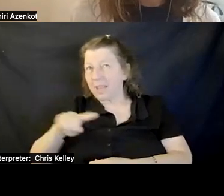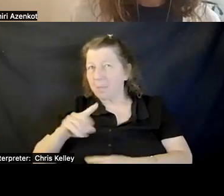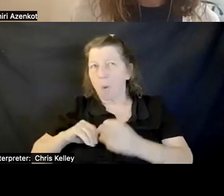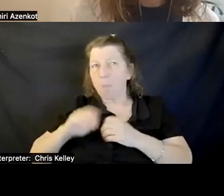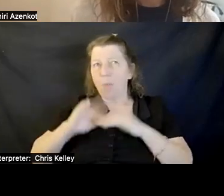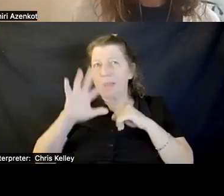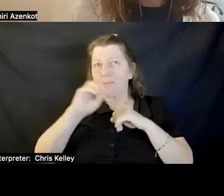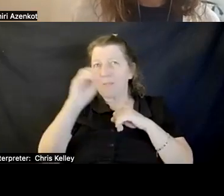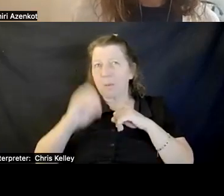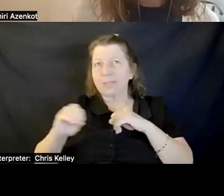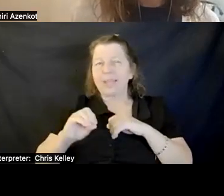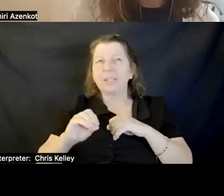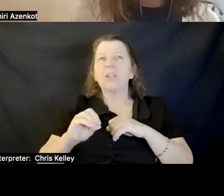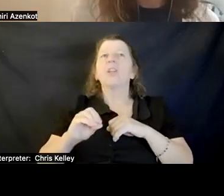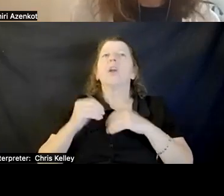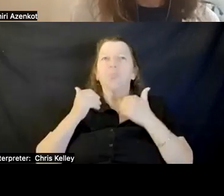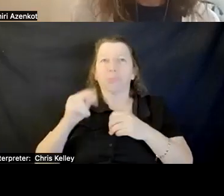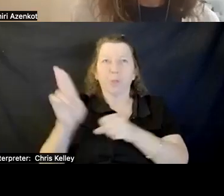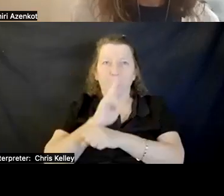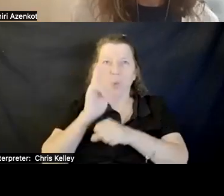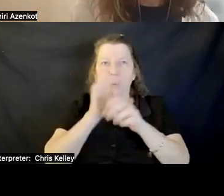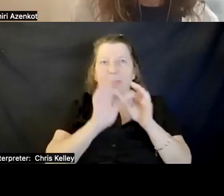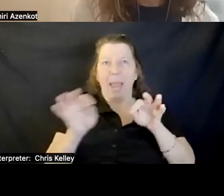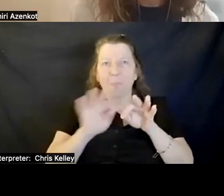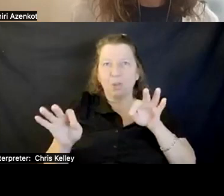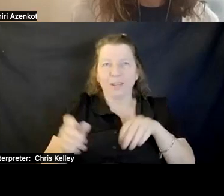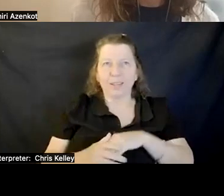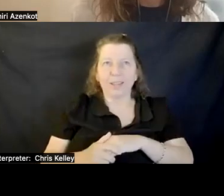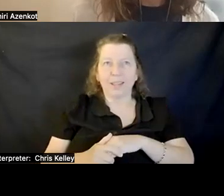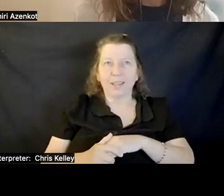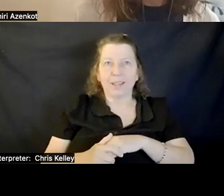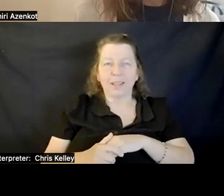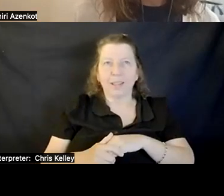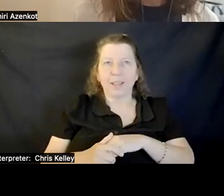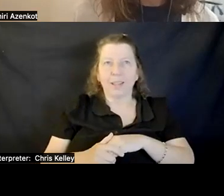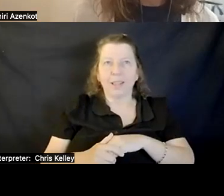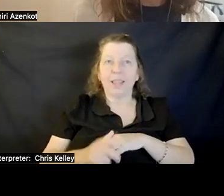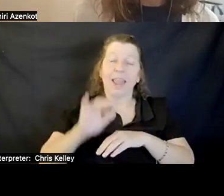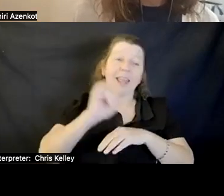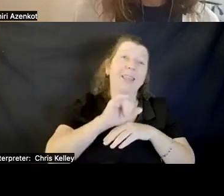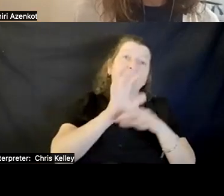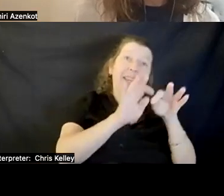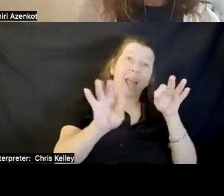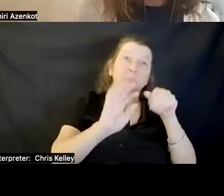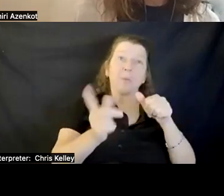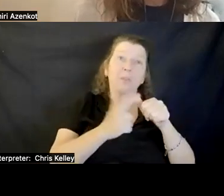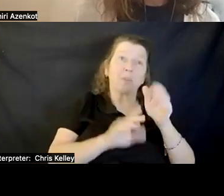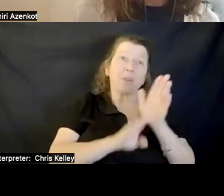them use captioning. Captioning was a technology first developed for people who are deaf.